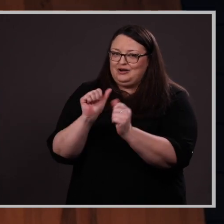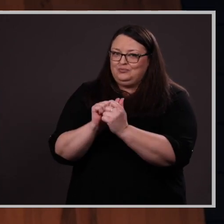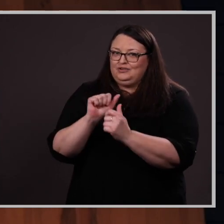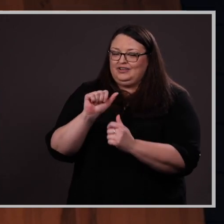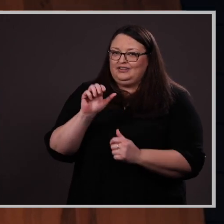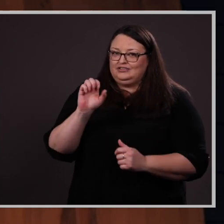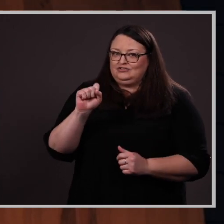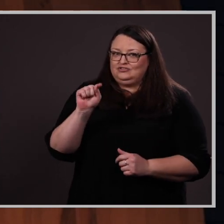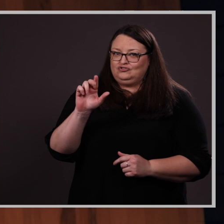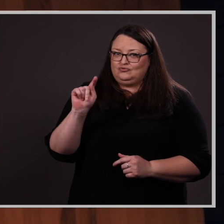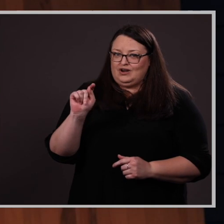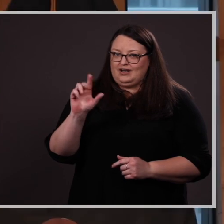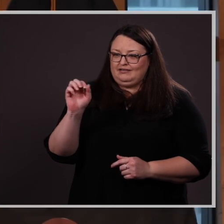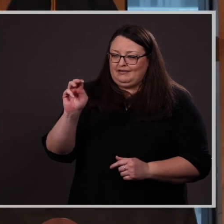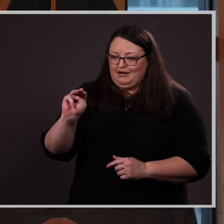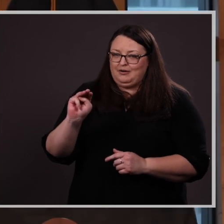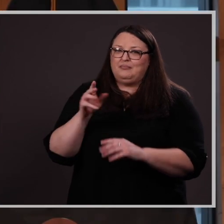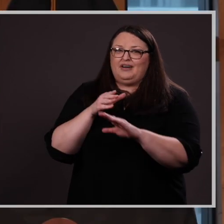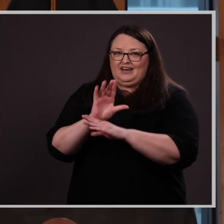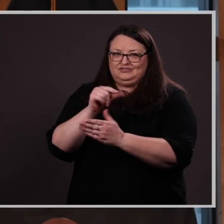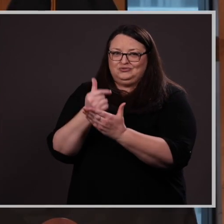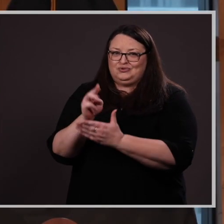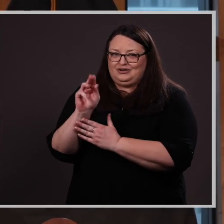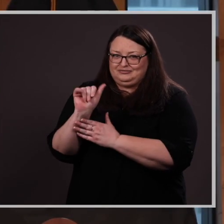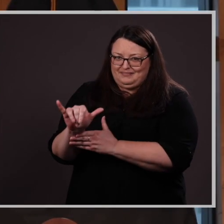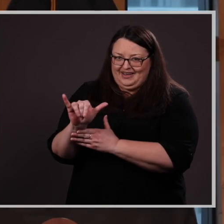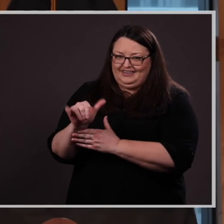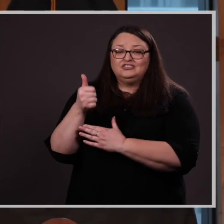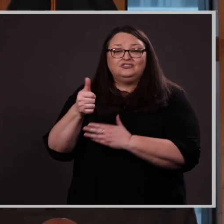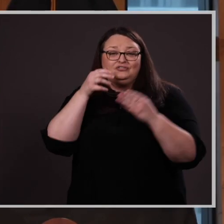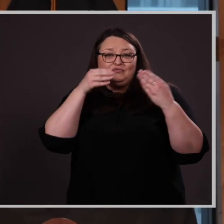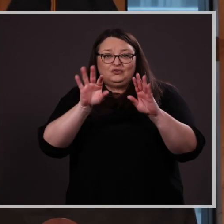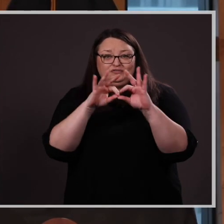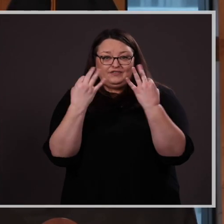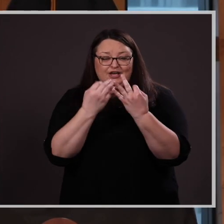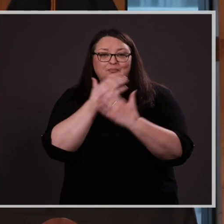graduation in May. Katie is very family oriented and enjoys spending